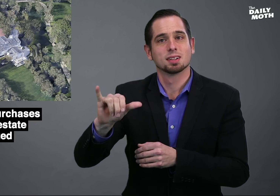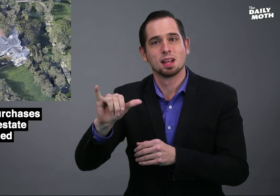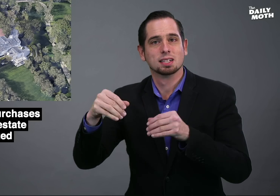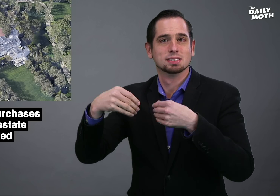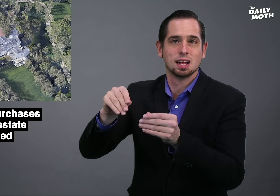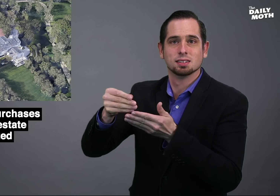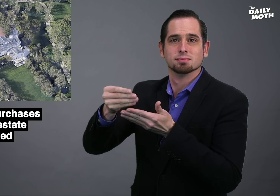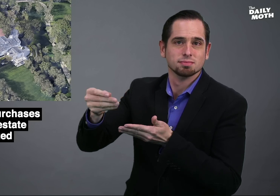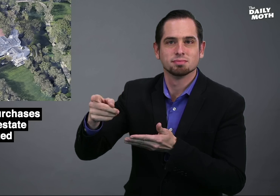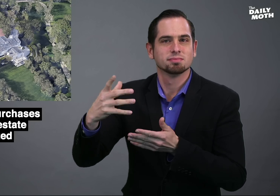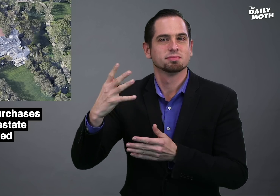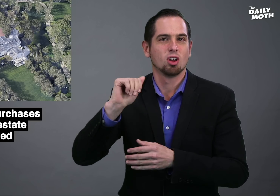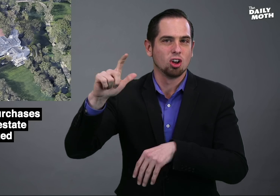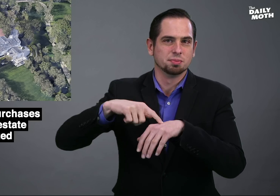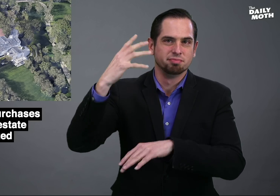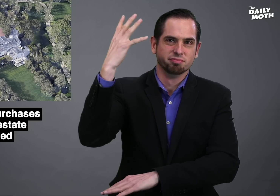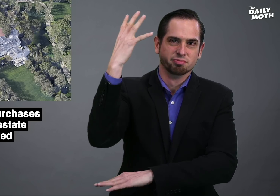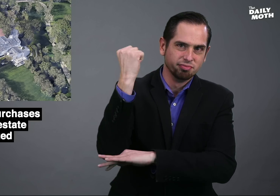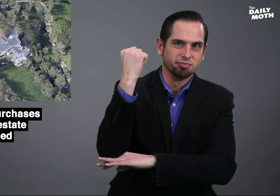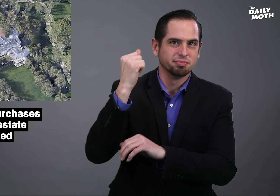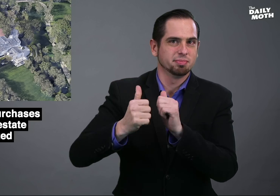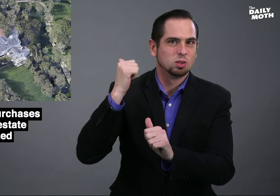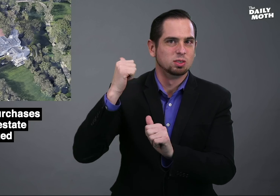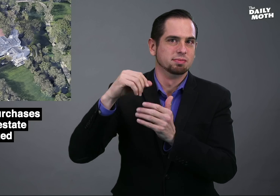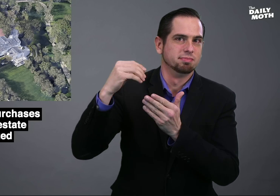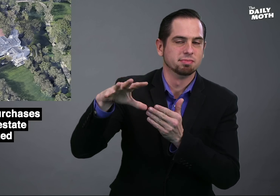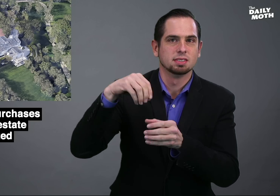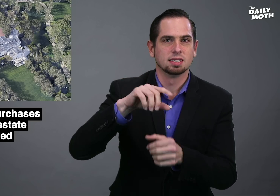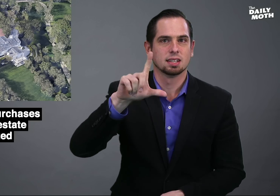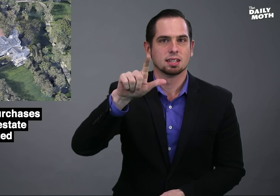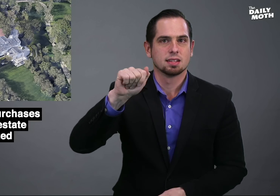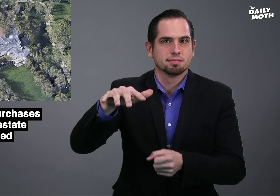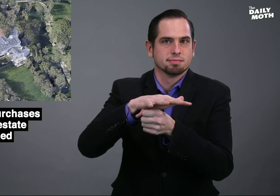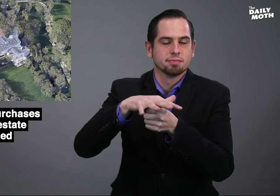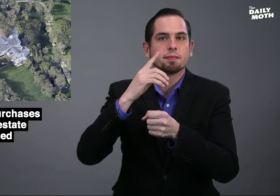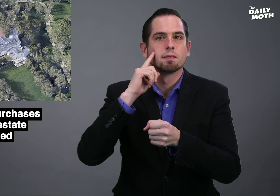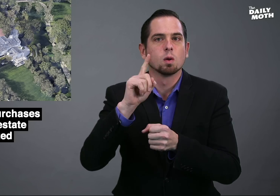The sale is now an all-time record in the Los Angeles area